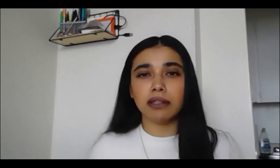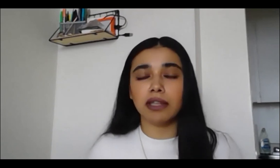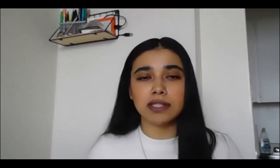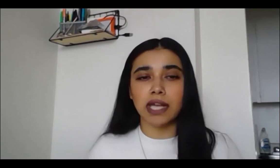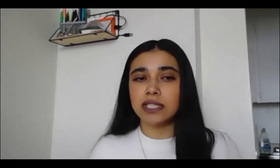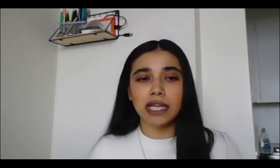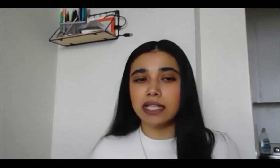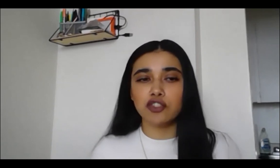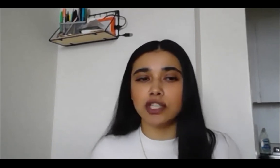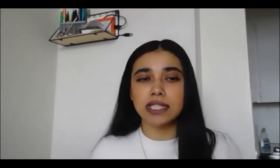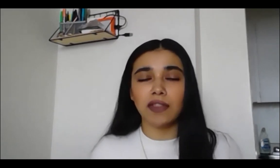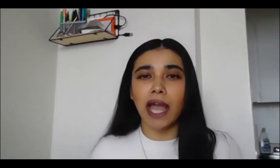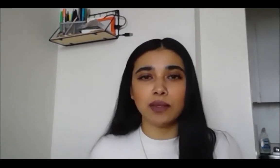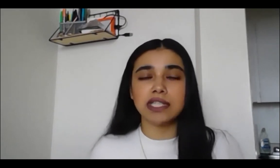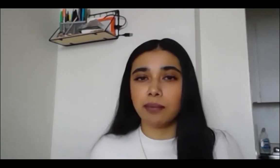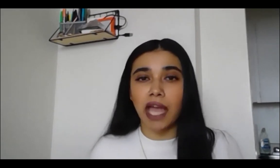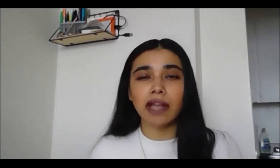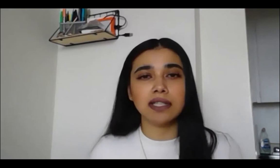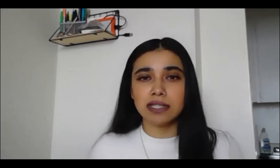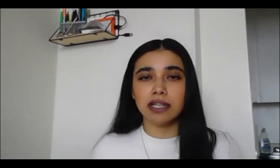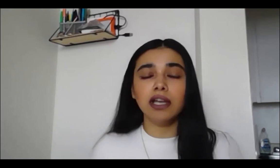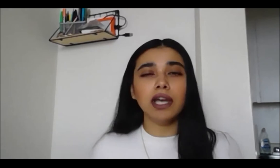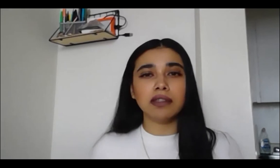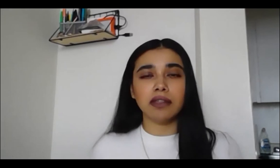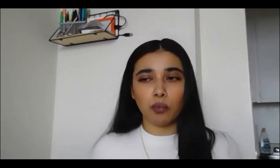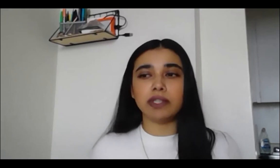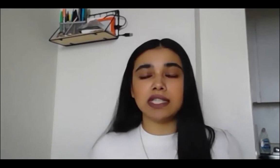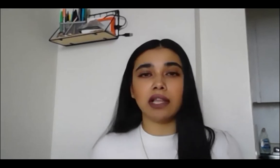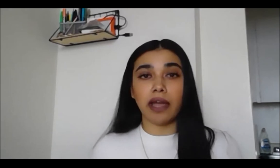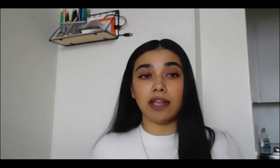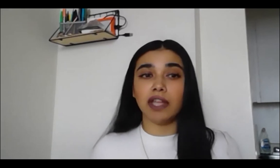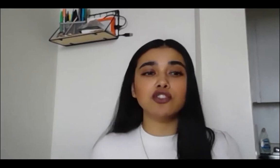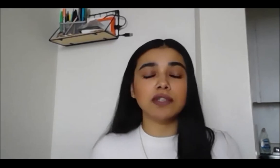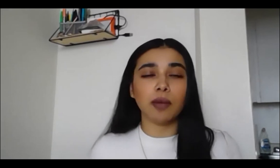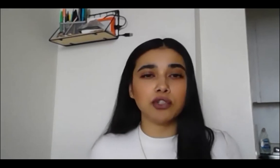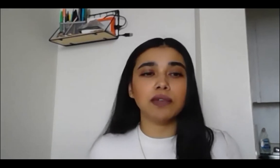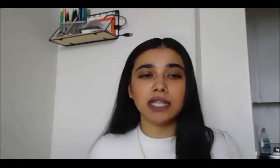Syrus said, I think now is the time to act, to take advantage of this opportunity